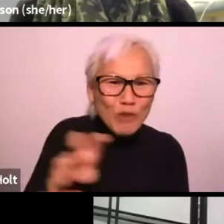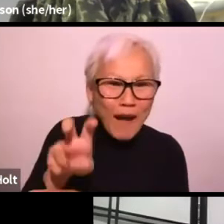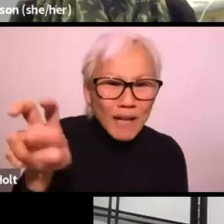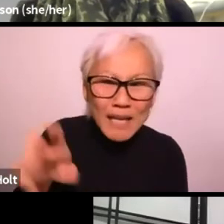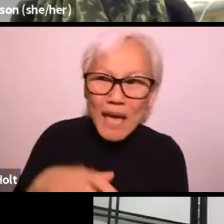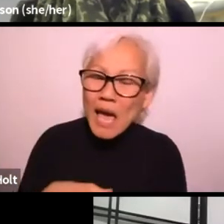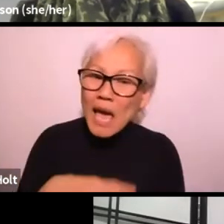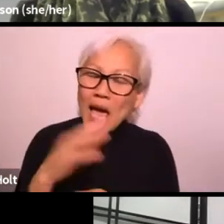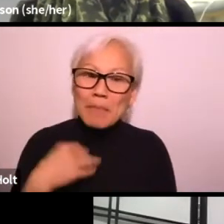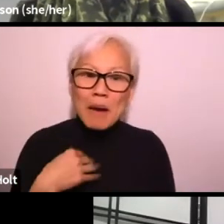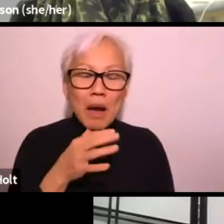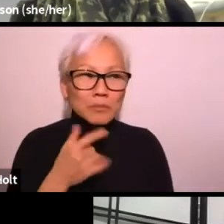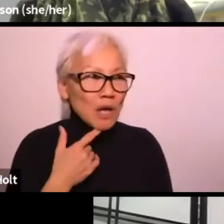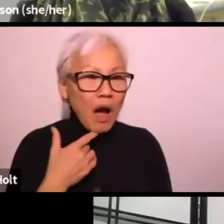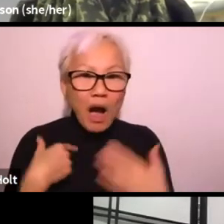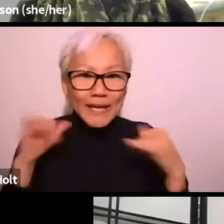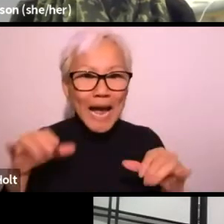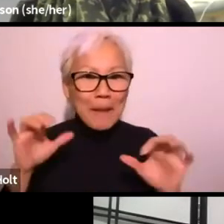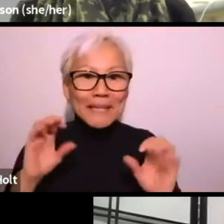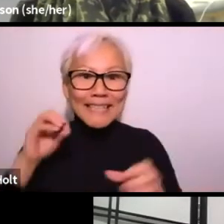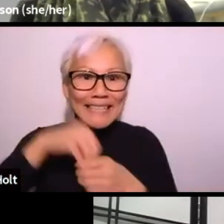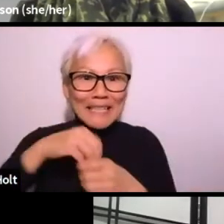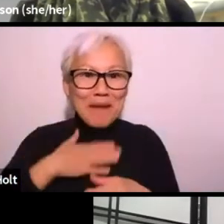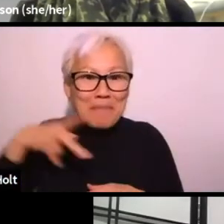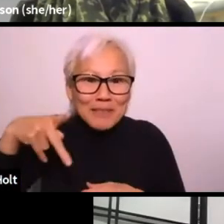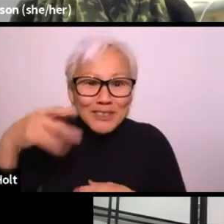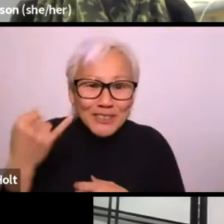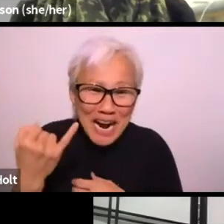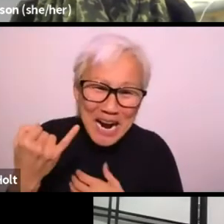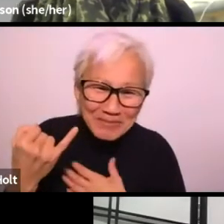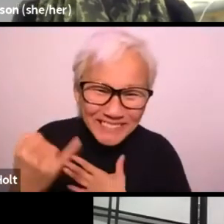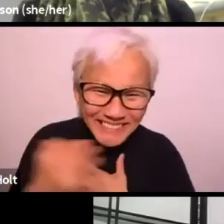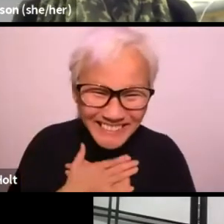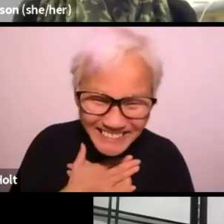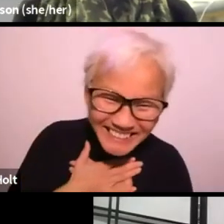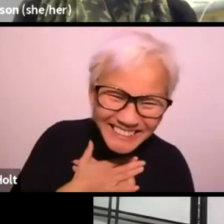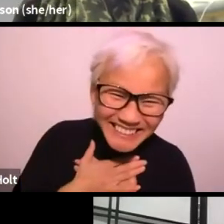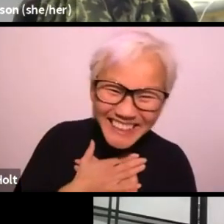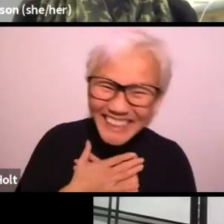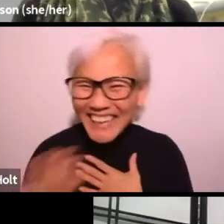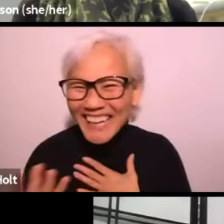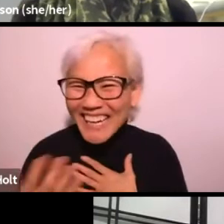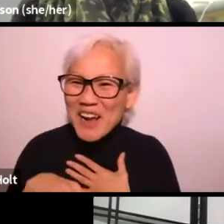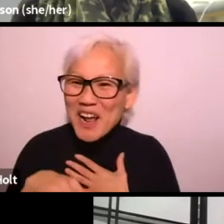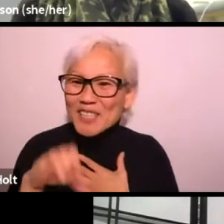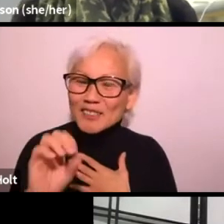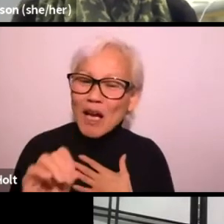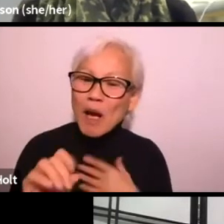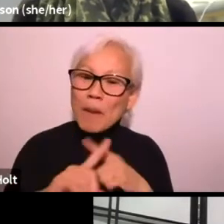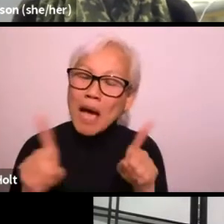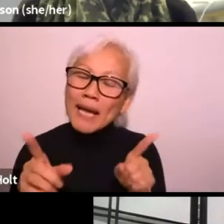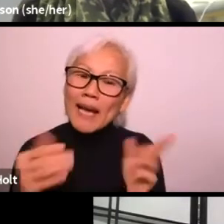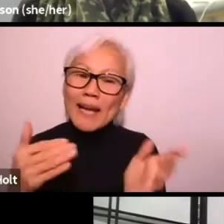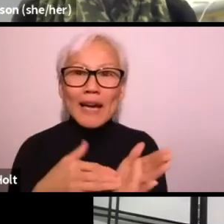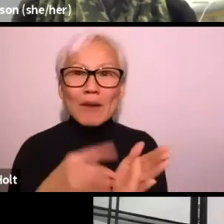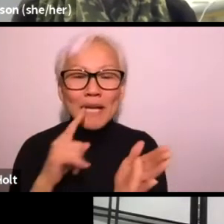so it's been quite of a hassle to travel, so she's like, wow, I can be, you know, in my PJ's and just watch whatever show I want.